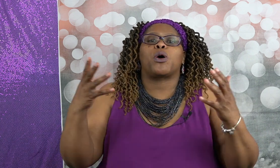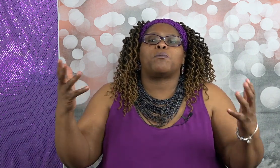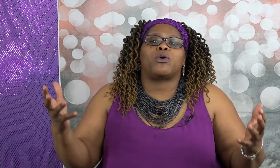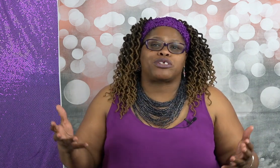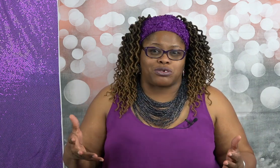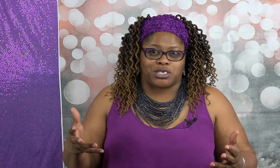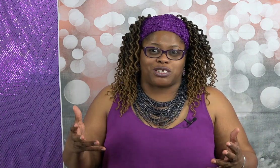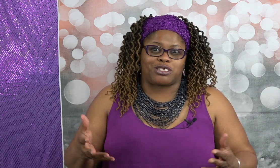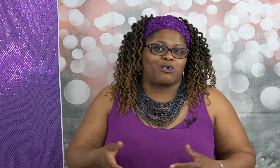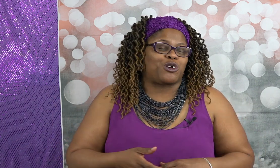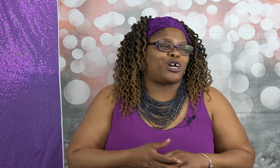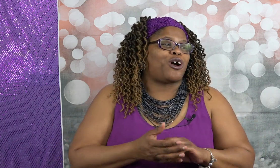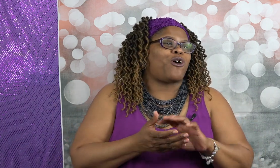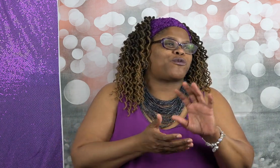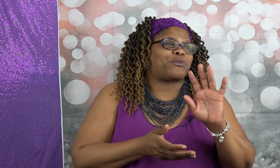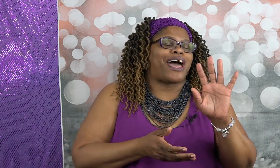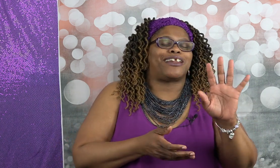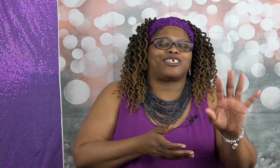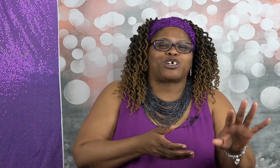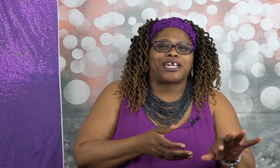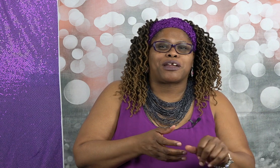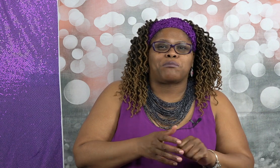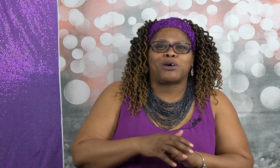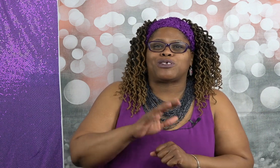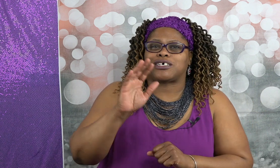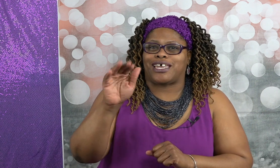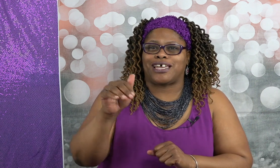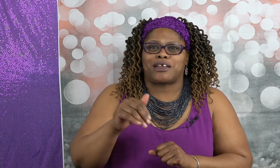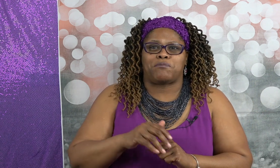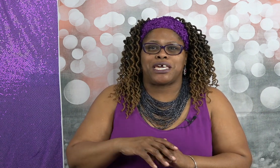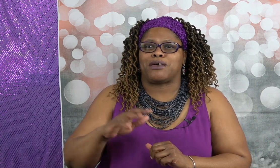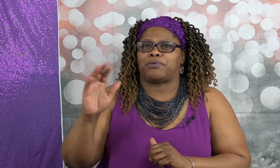morsels and so you can go from kind of drinking the milk to eating the meat and